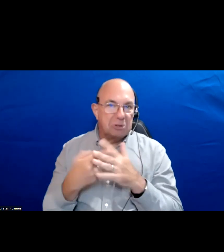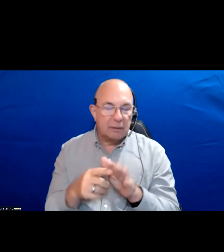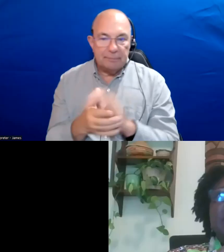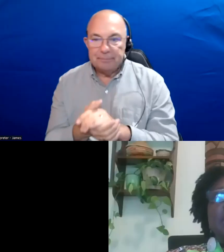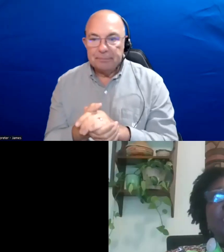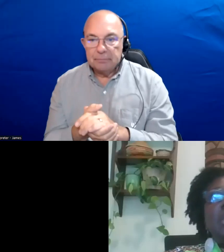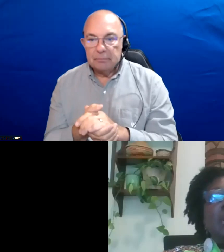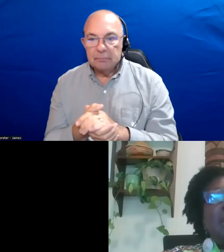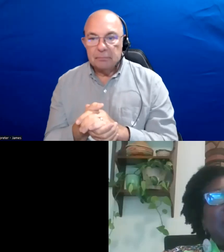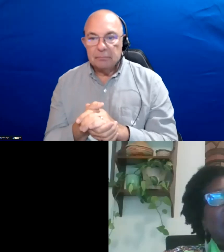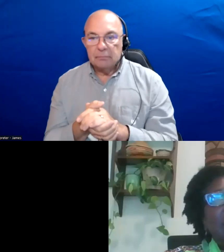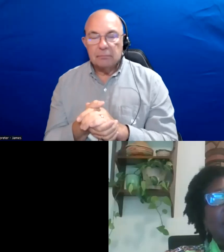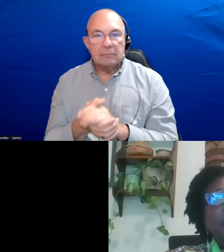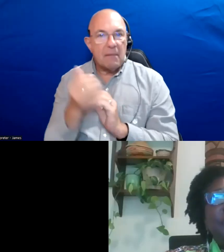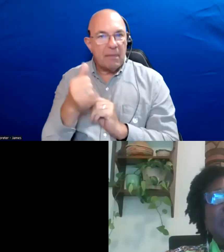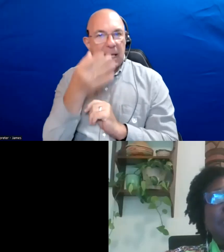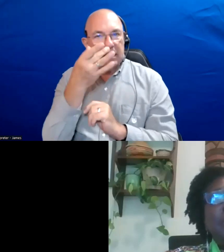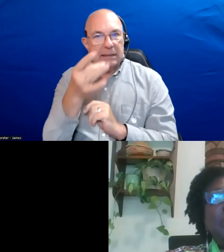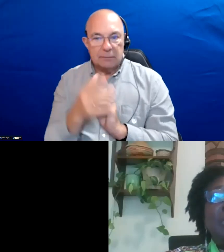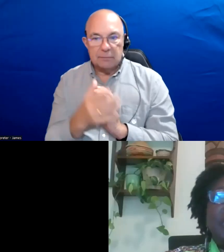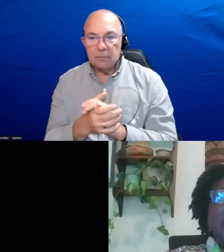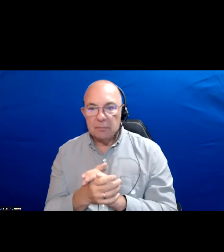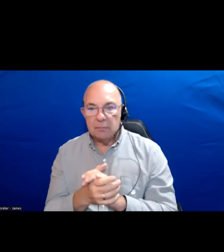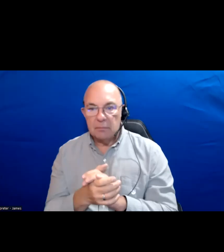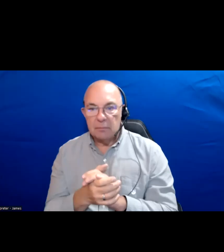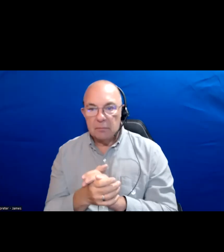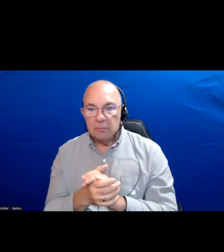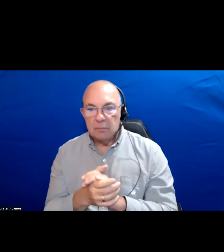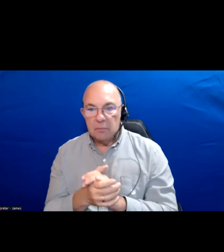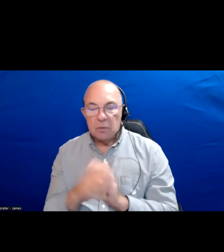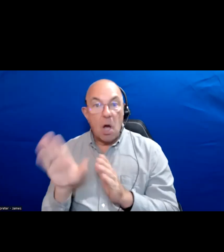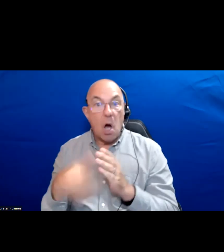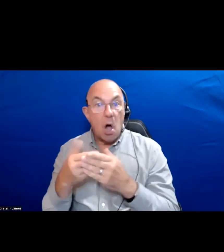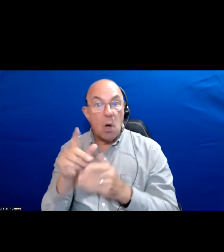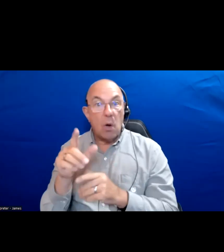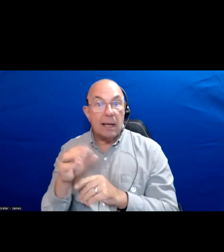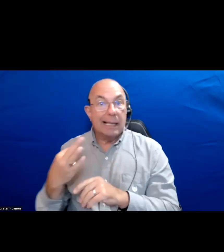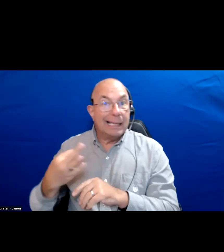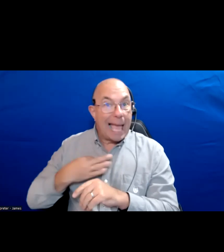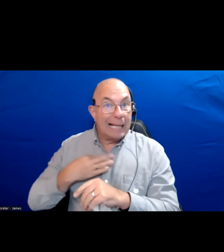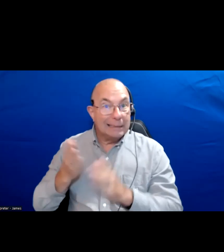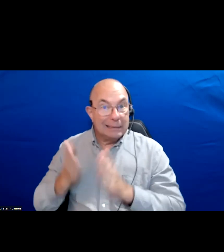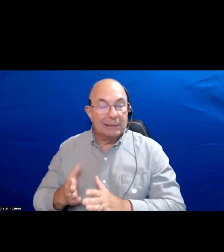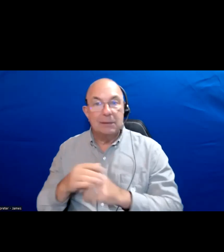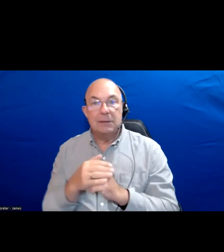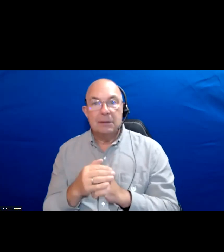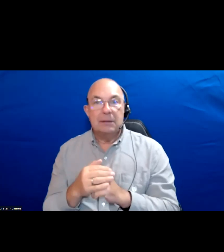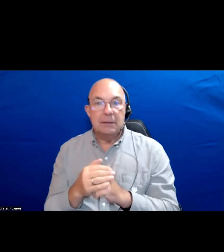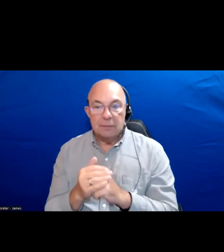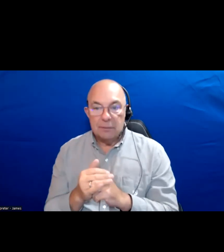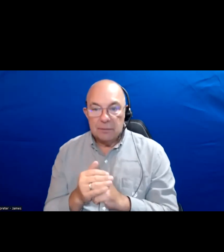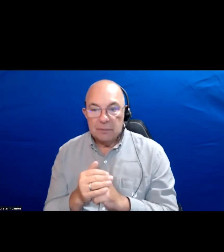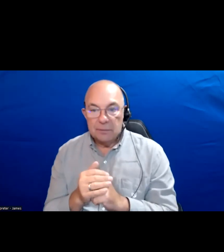And others I have not heard from.